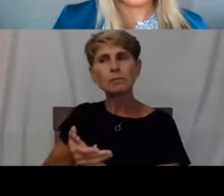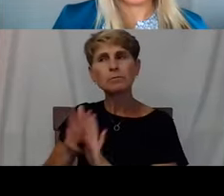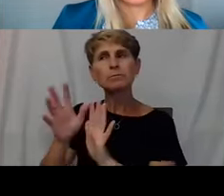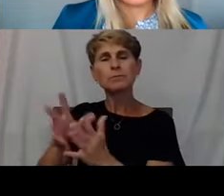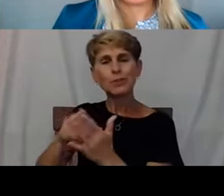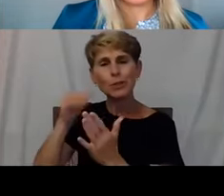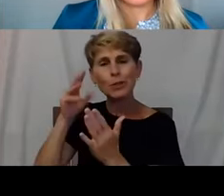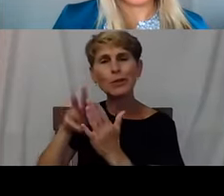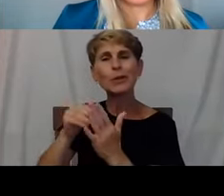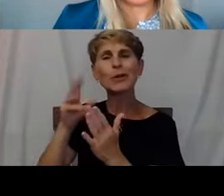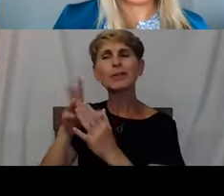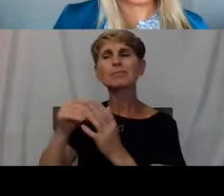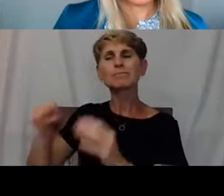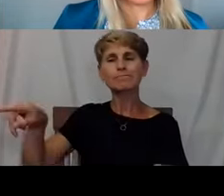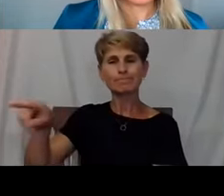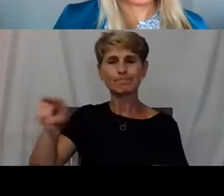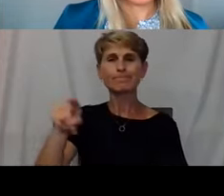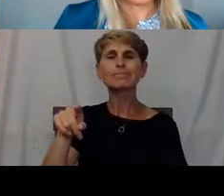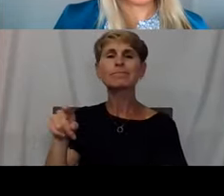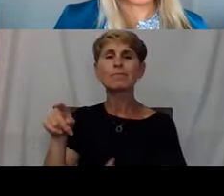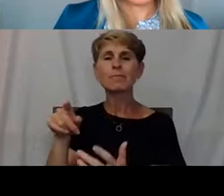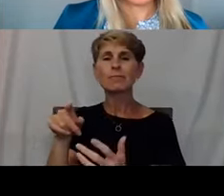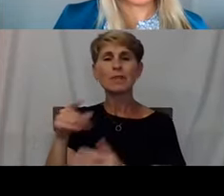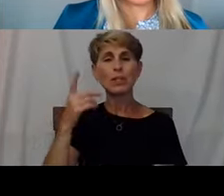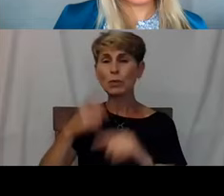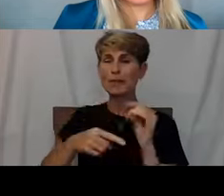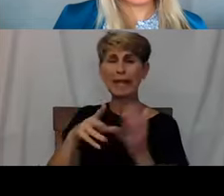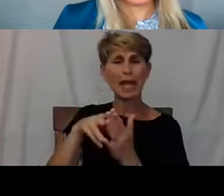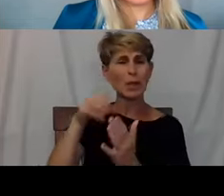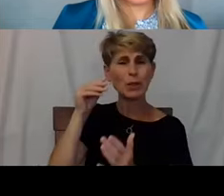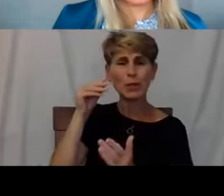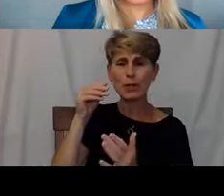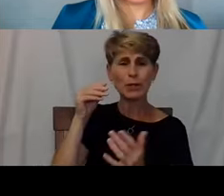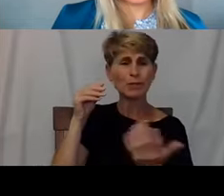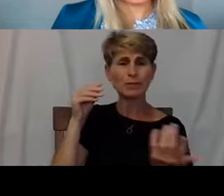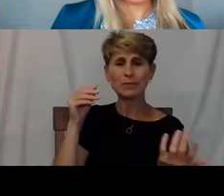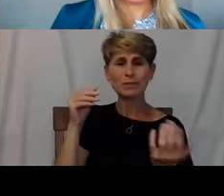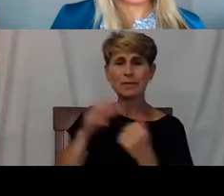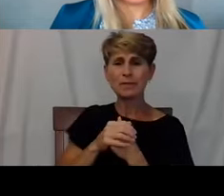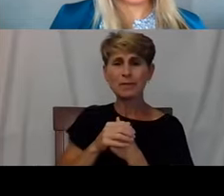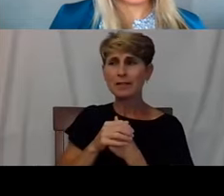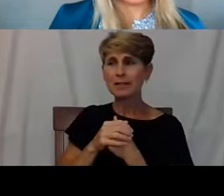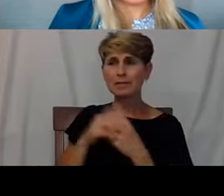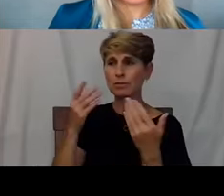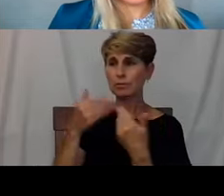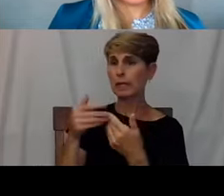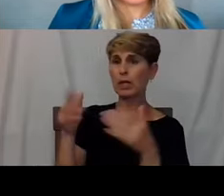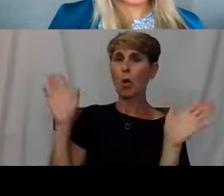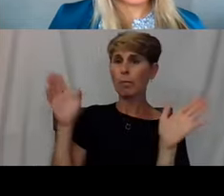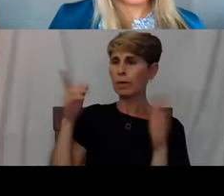I learned everything else. But you cannot learn being able to be open and walking into a place and be respectful